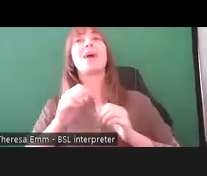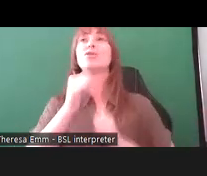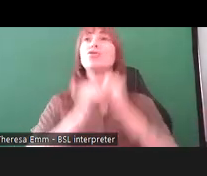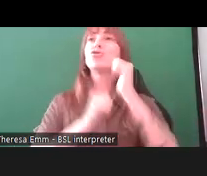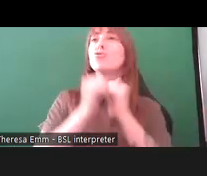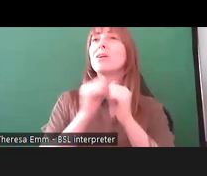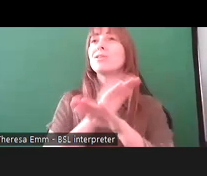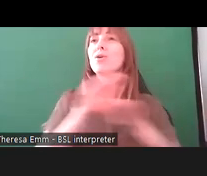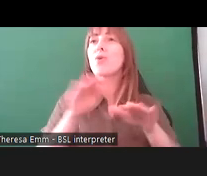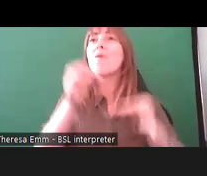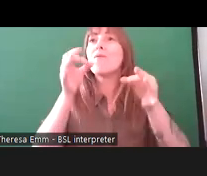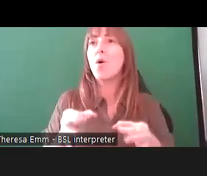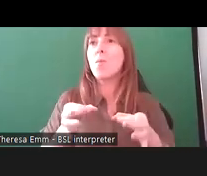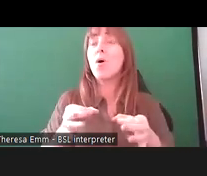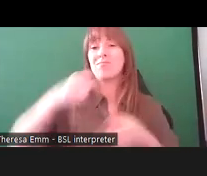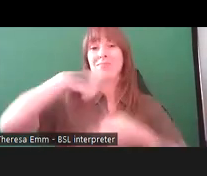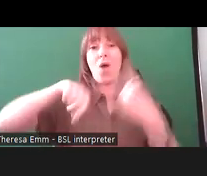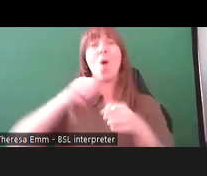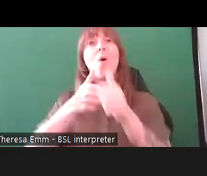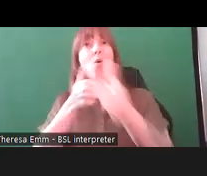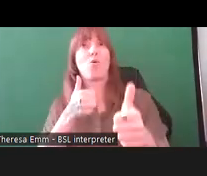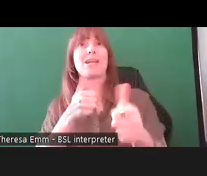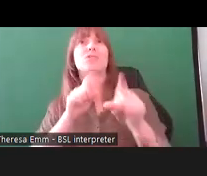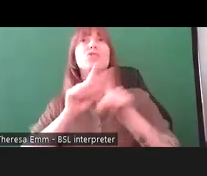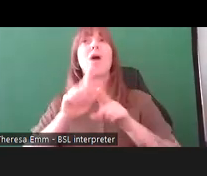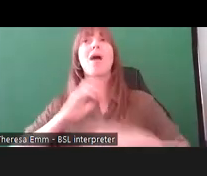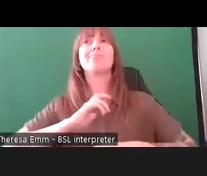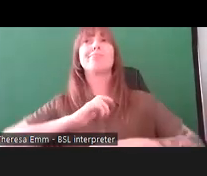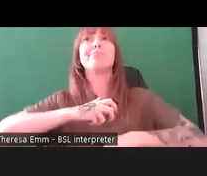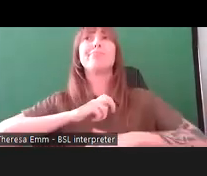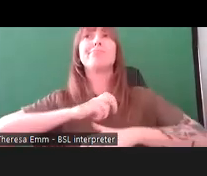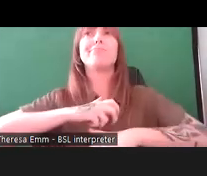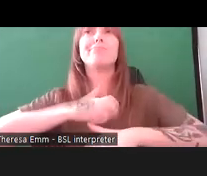tried to change what we've done and adapted it as we've gone along in that for those interviews,